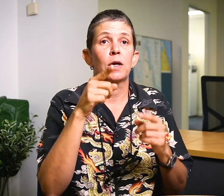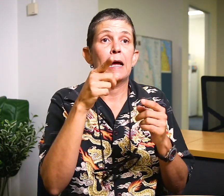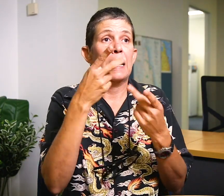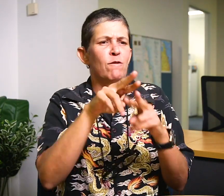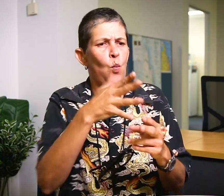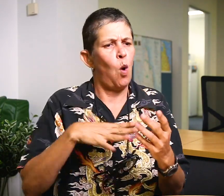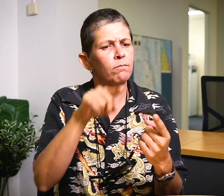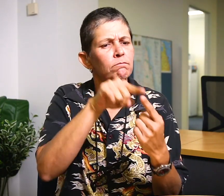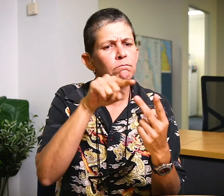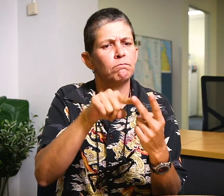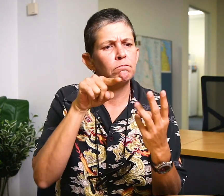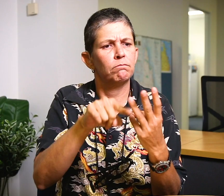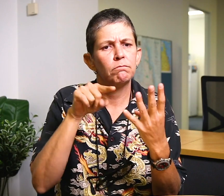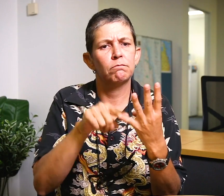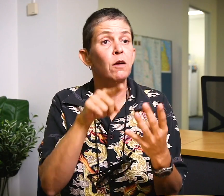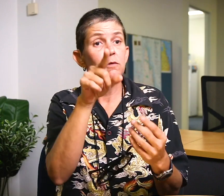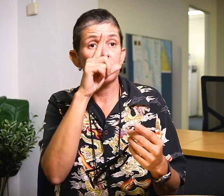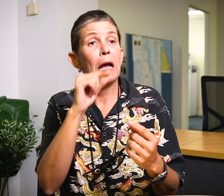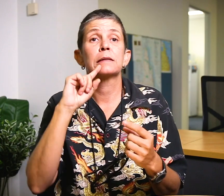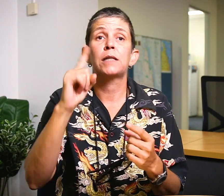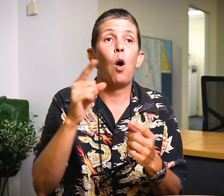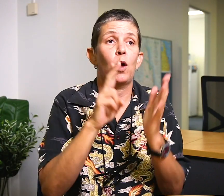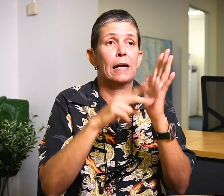if you have several goals in your life that you would like to achieve